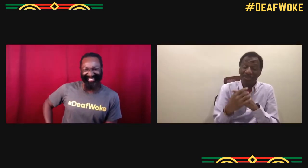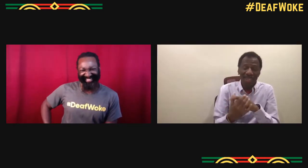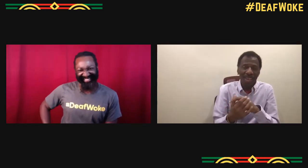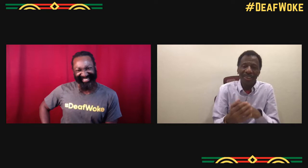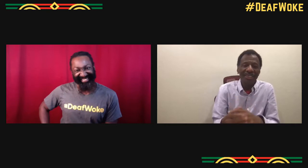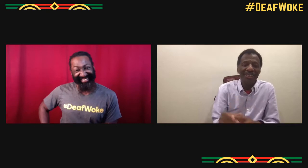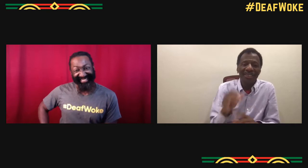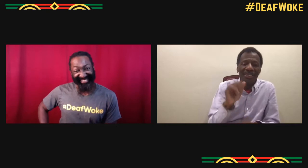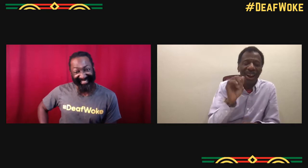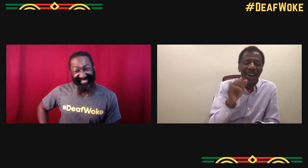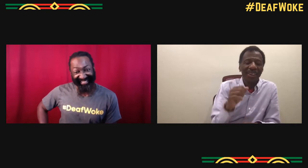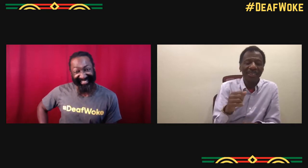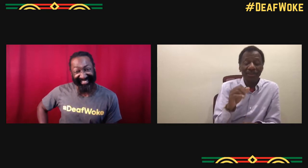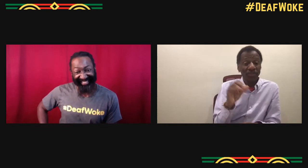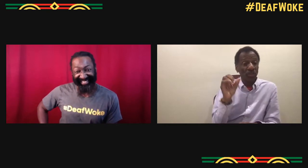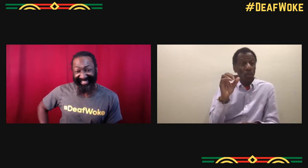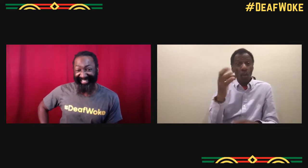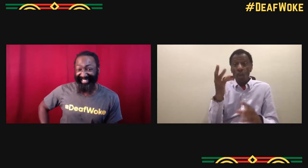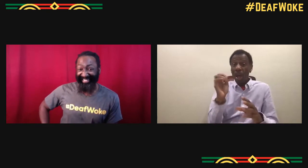Oh yeah, yeah, yeah, yeah, oh!